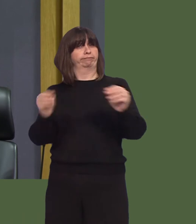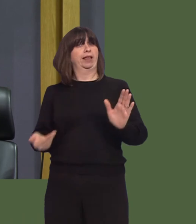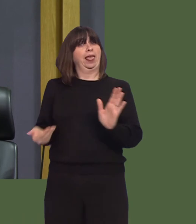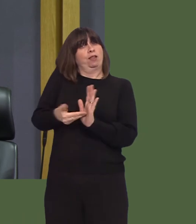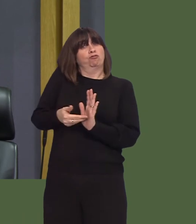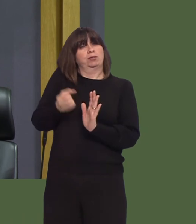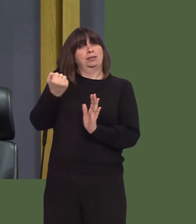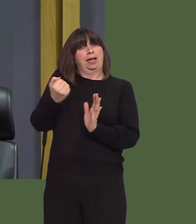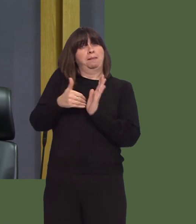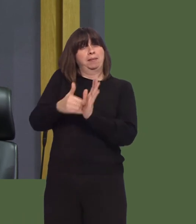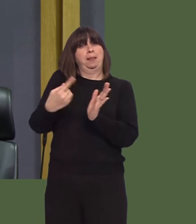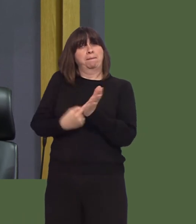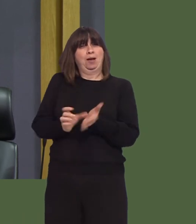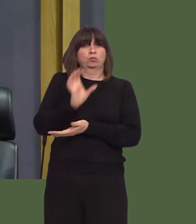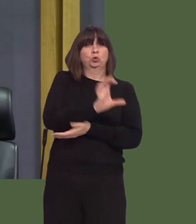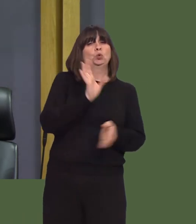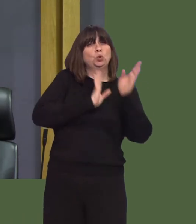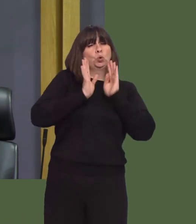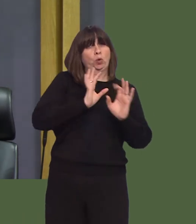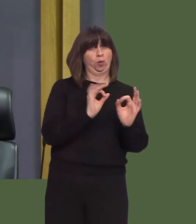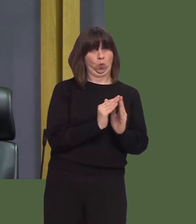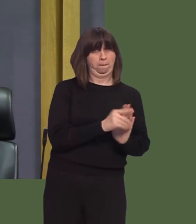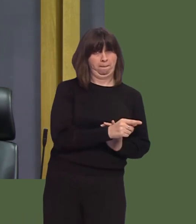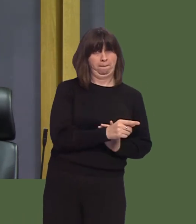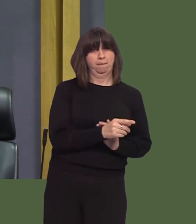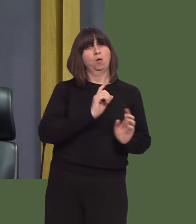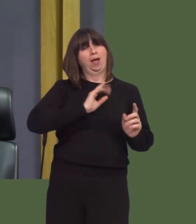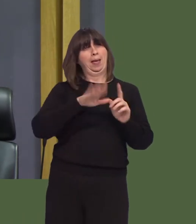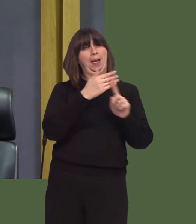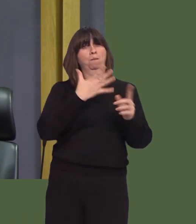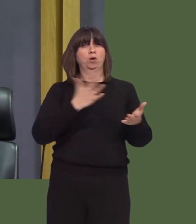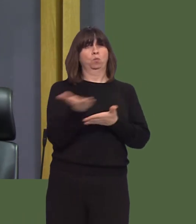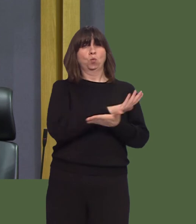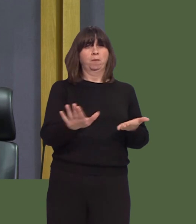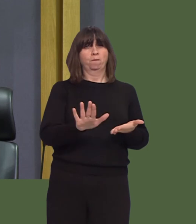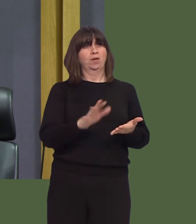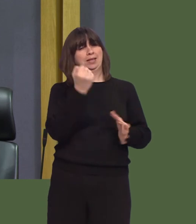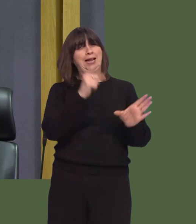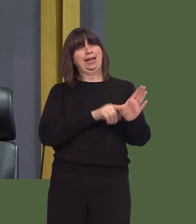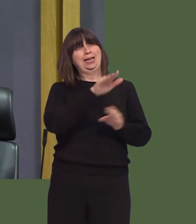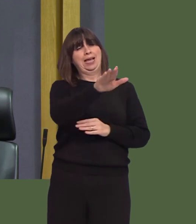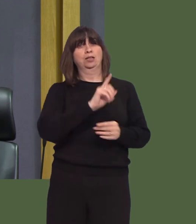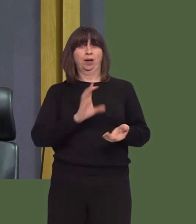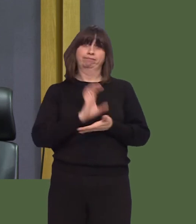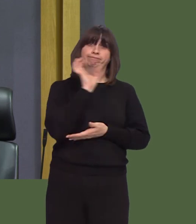extra £10 million into youth homelessness, with the intention to eradicate that in 10 years with £10 million.